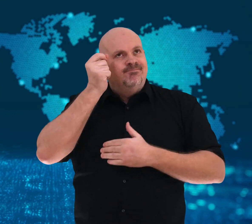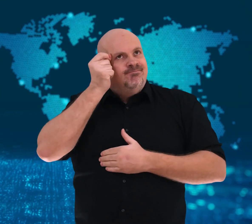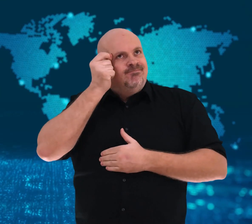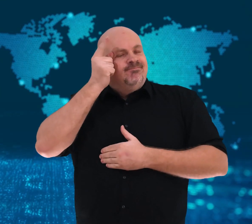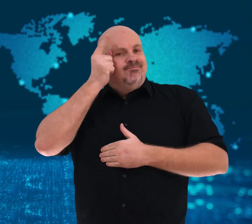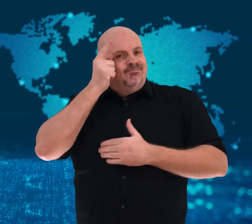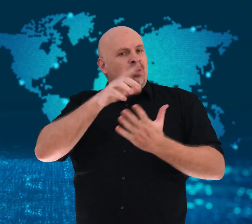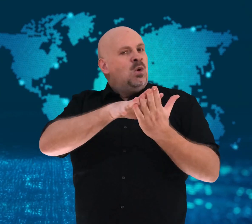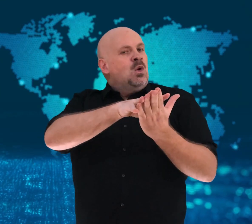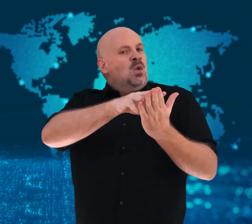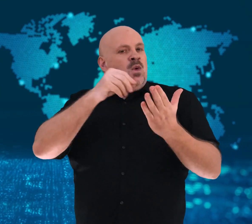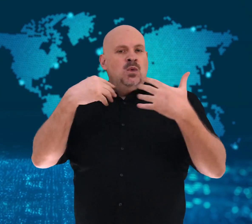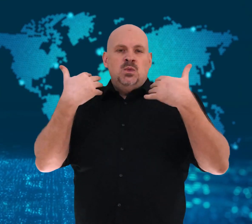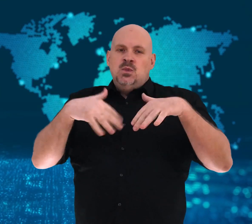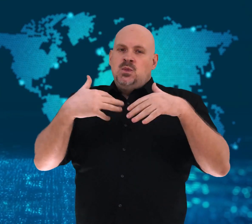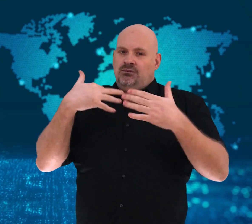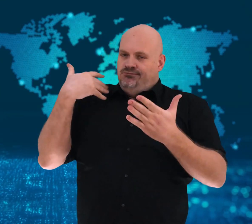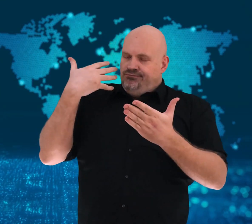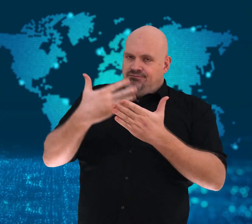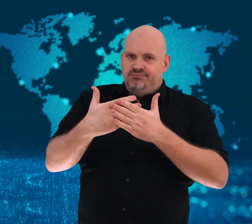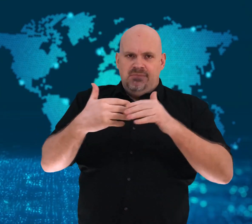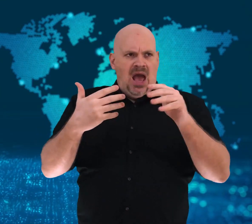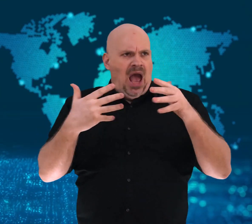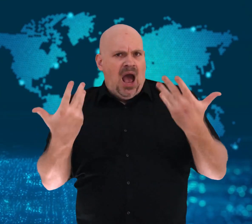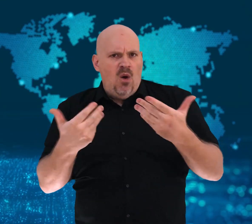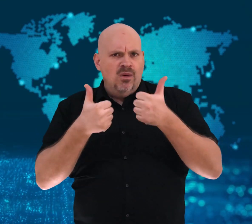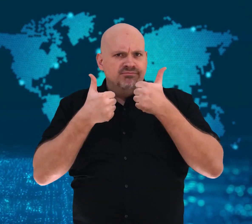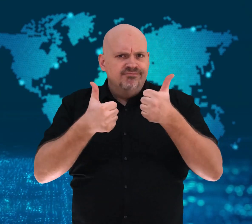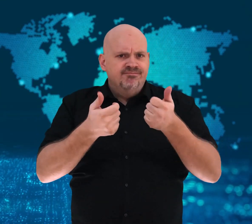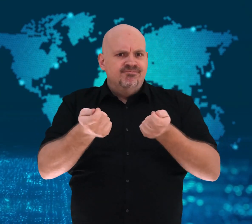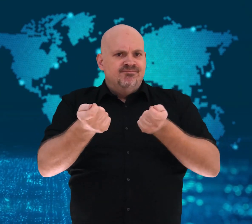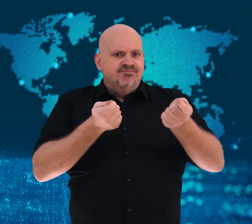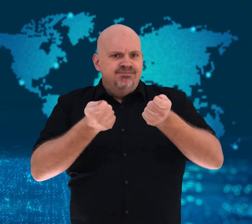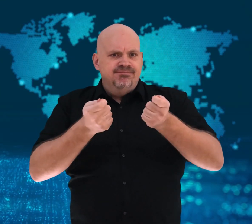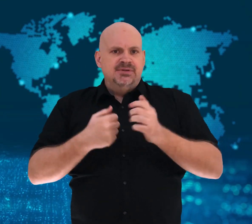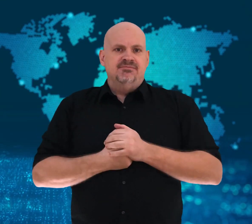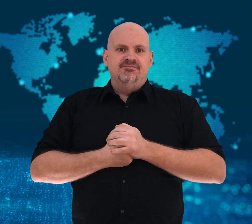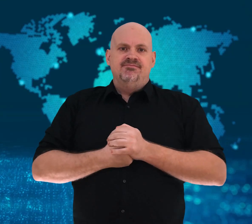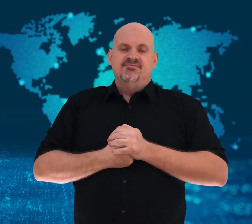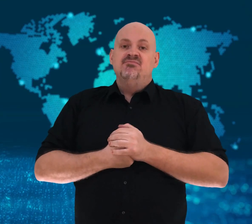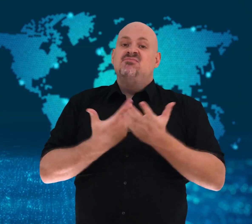One recent recommendation is that medical